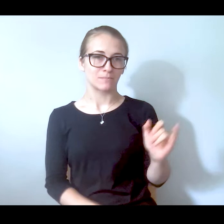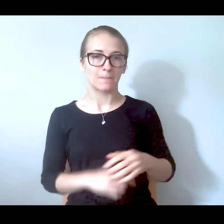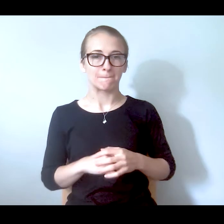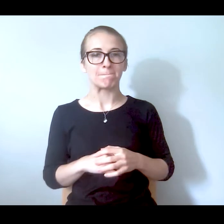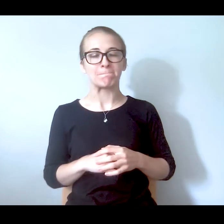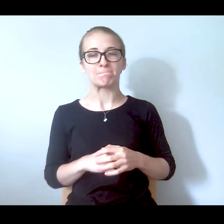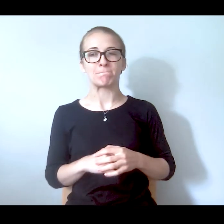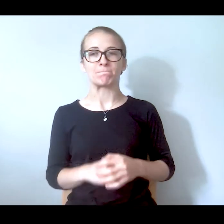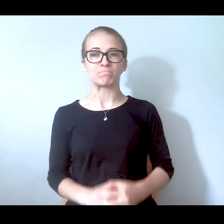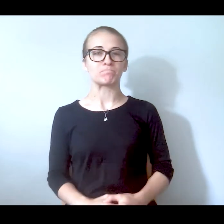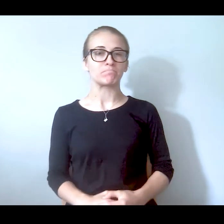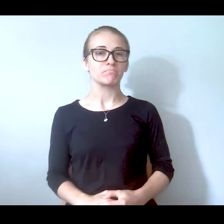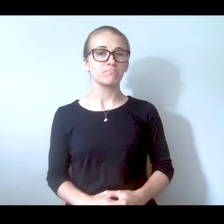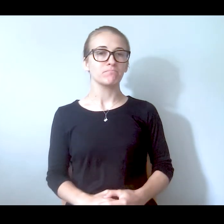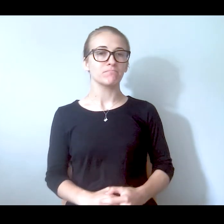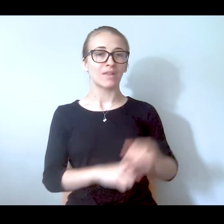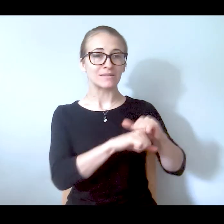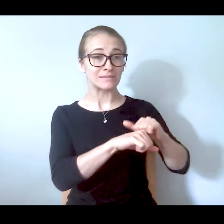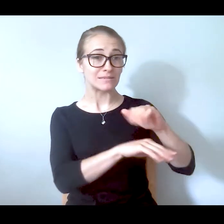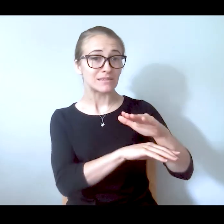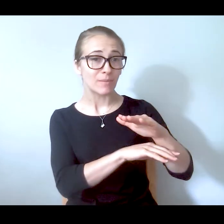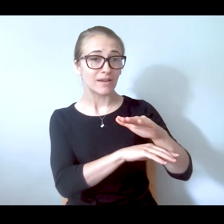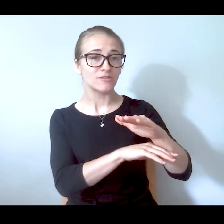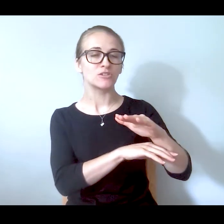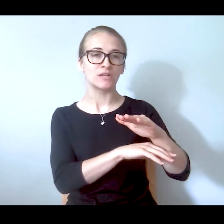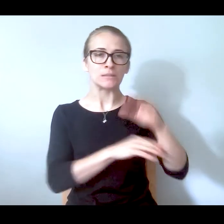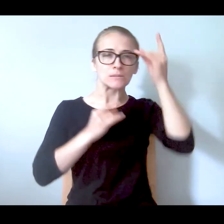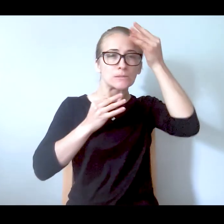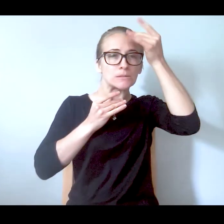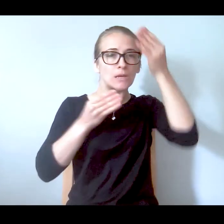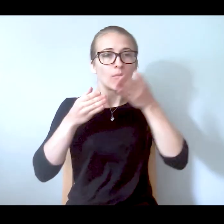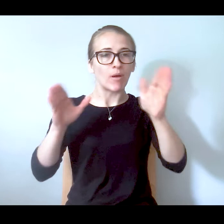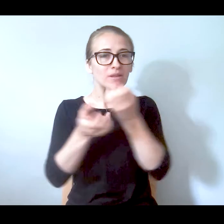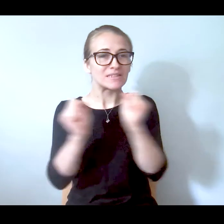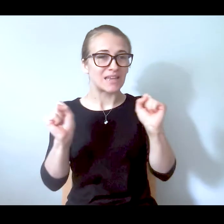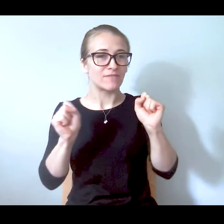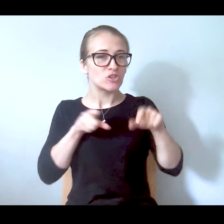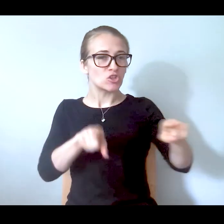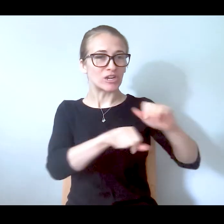Dispatchers are weighing public safety when they dispatch, so the question is, are they being too